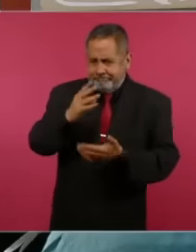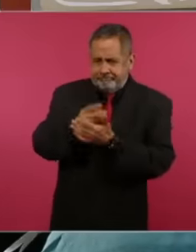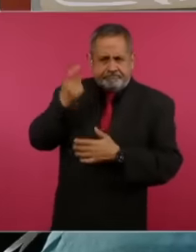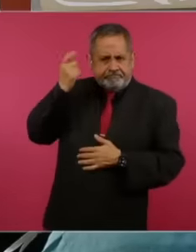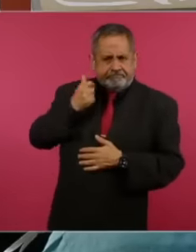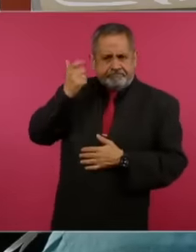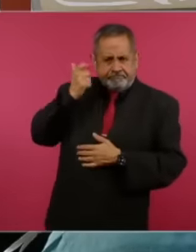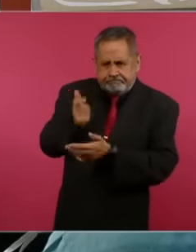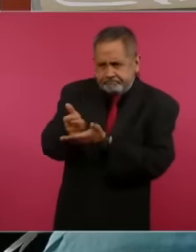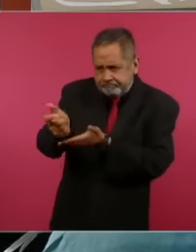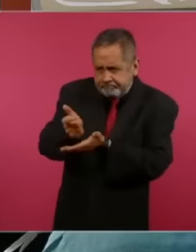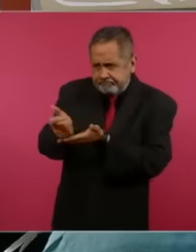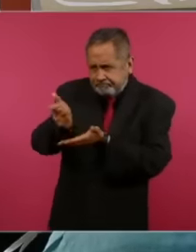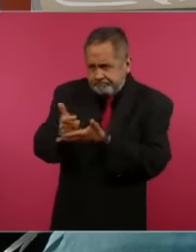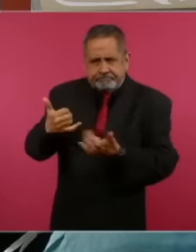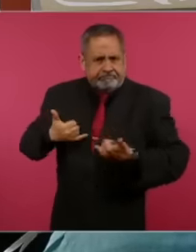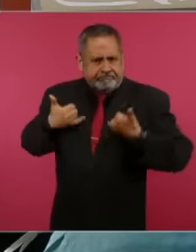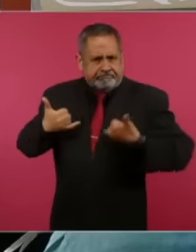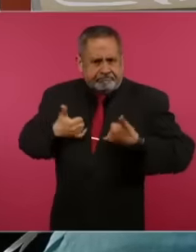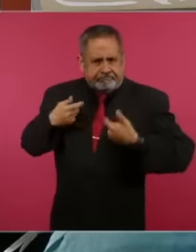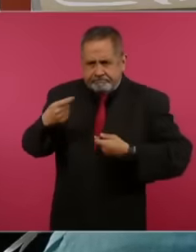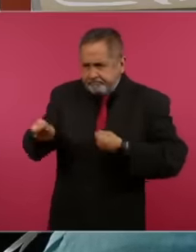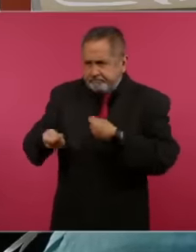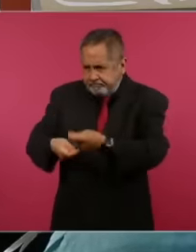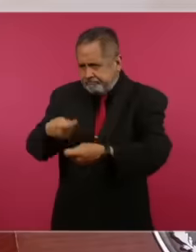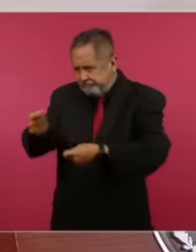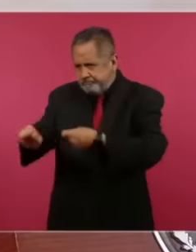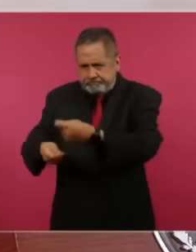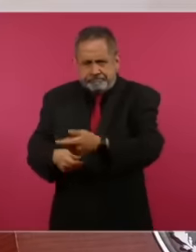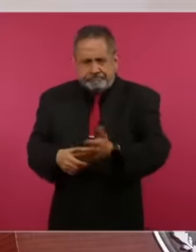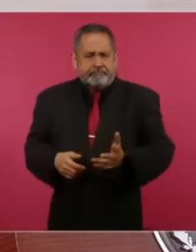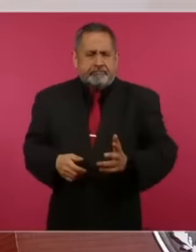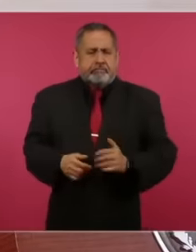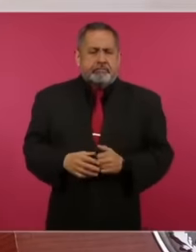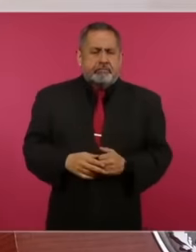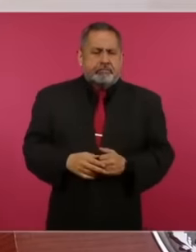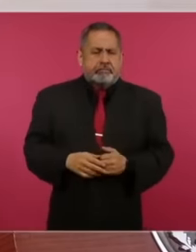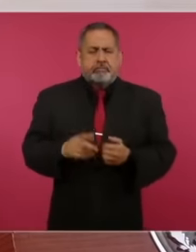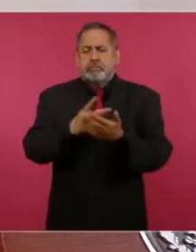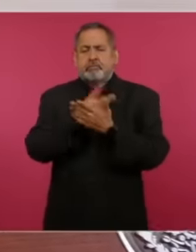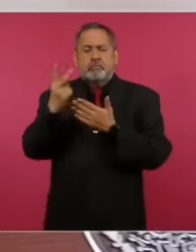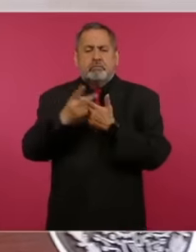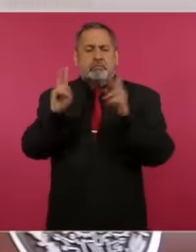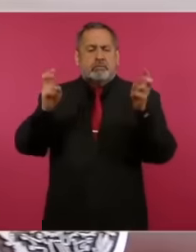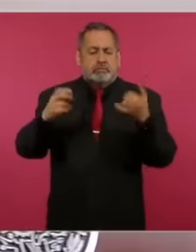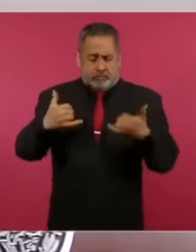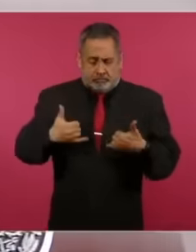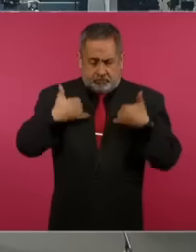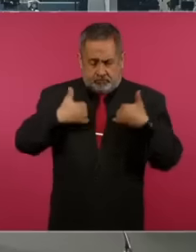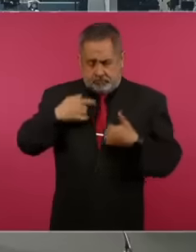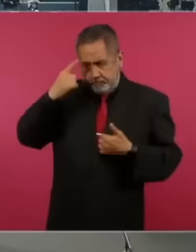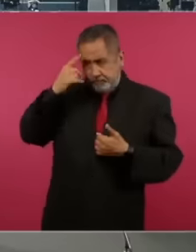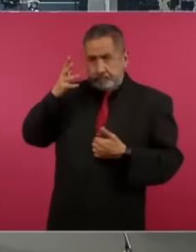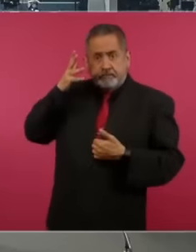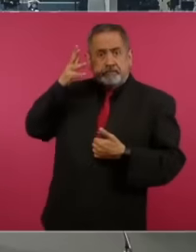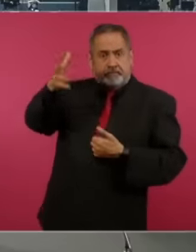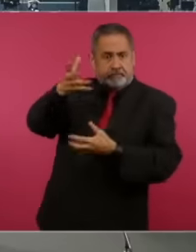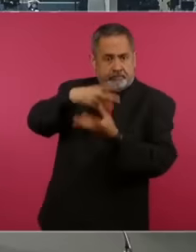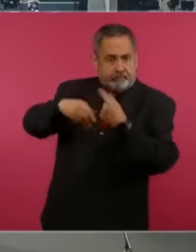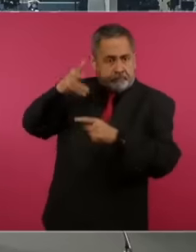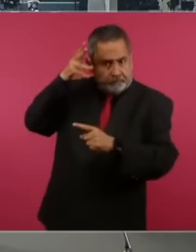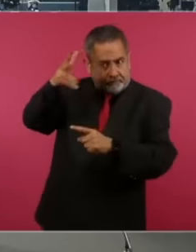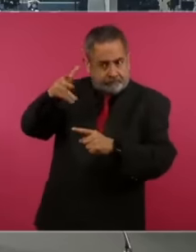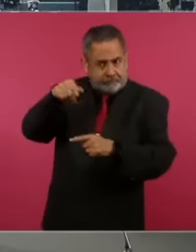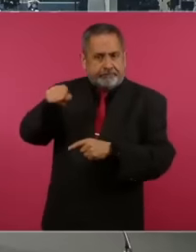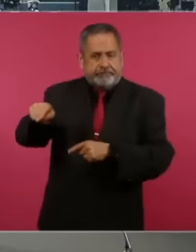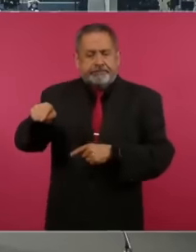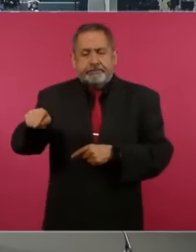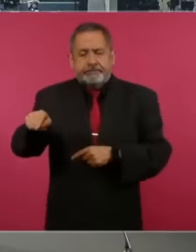to the population we have a program called young people building the future that is already going to